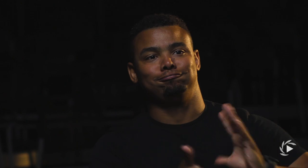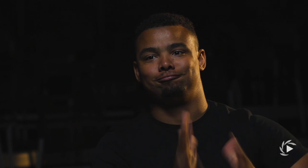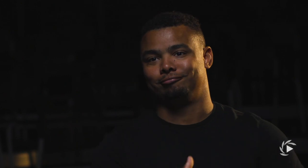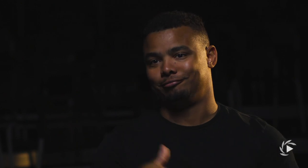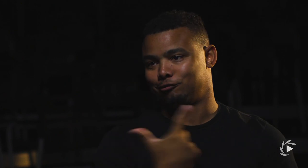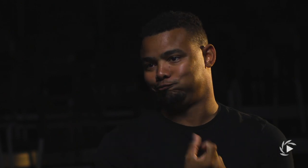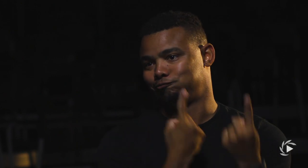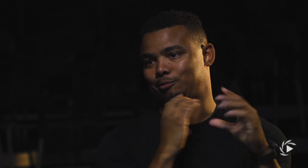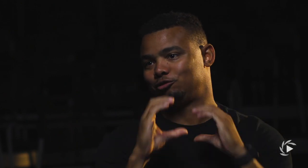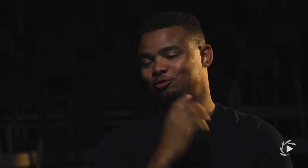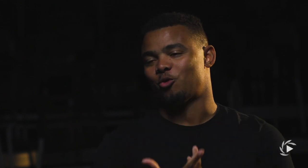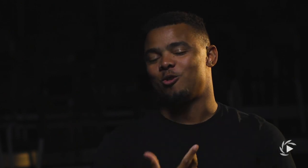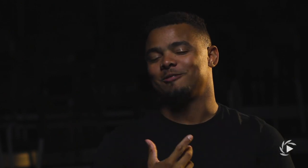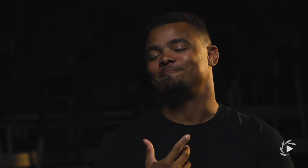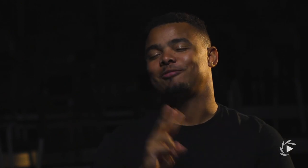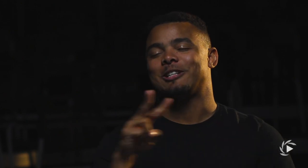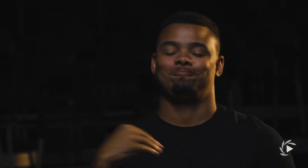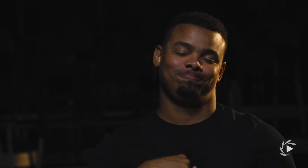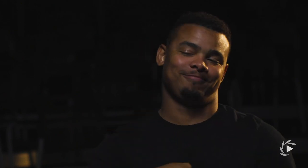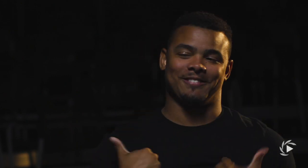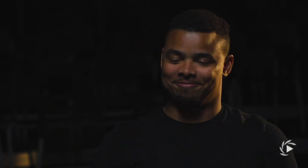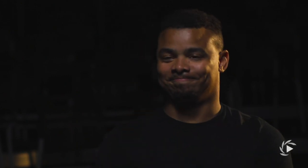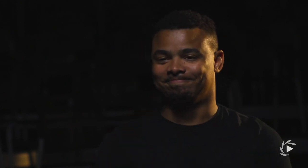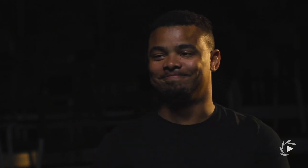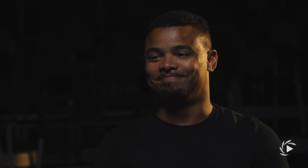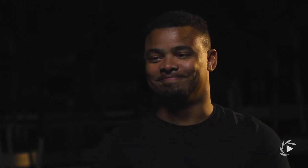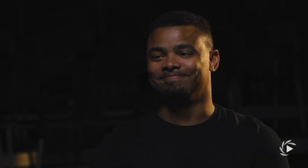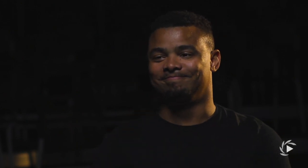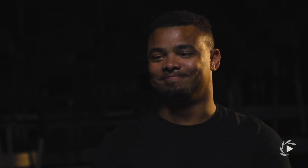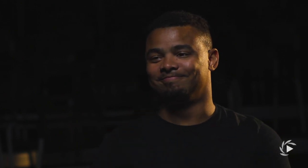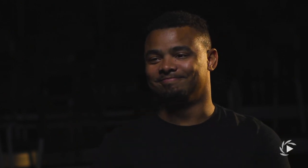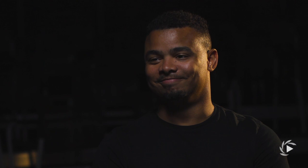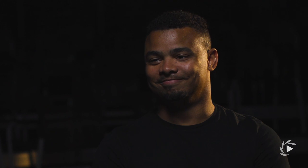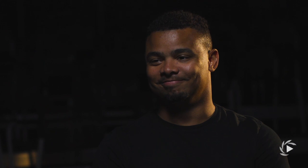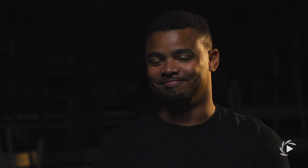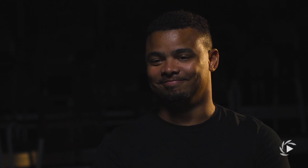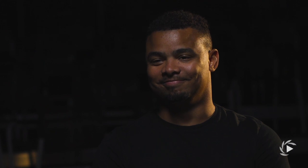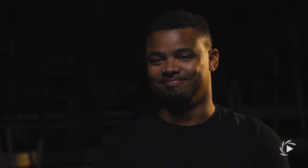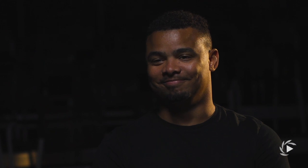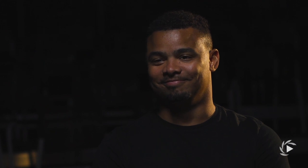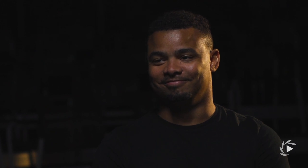deaf people, hearing people. It's a very easy way of communication and understanding, and it's just really a part of me.